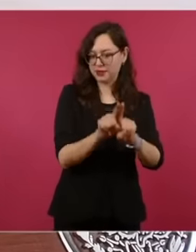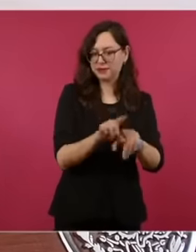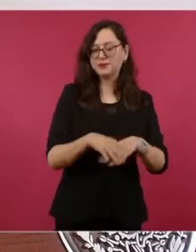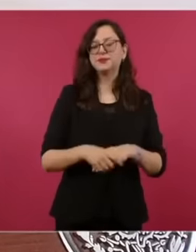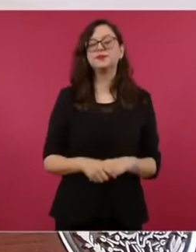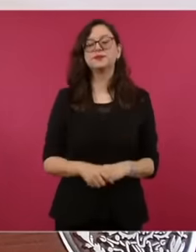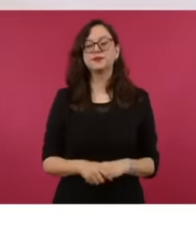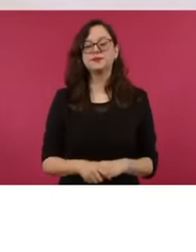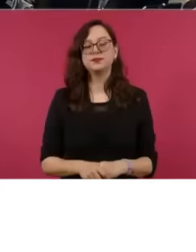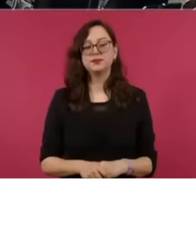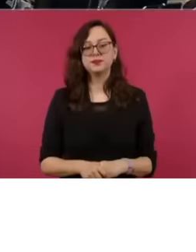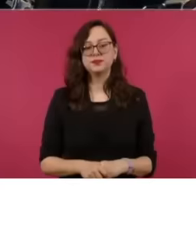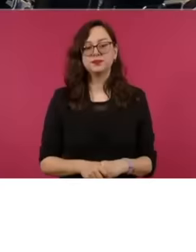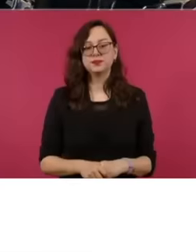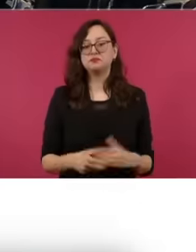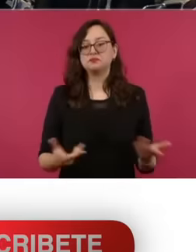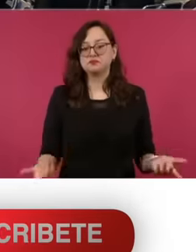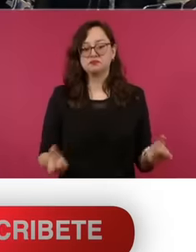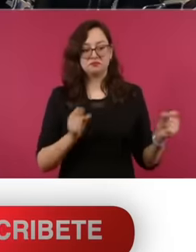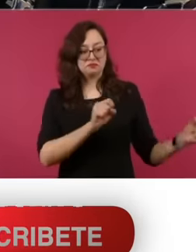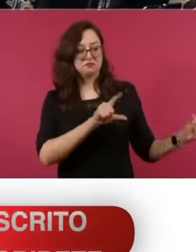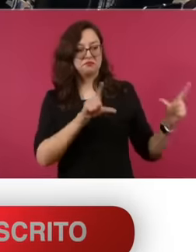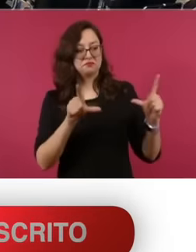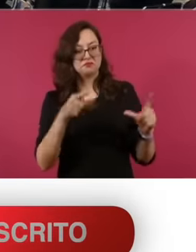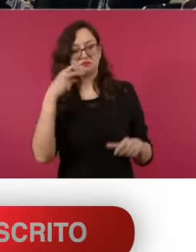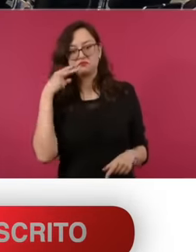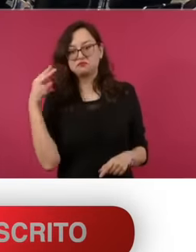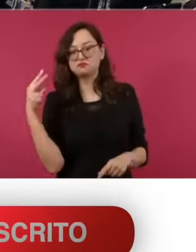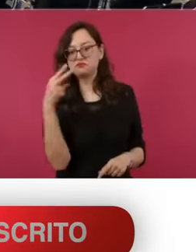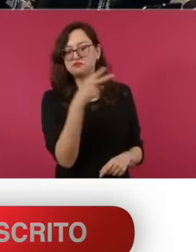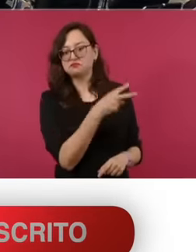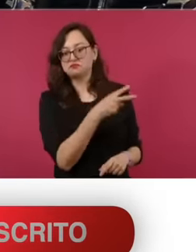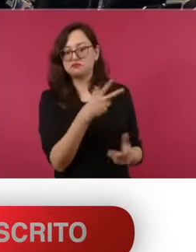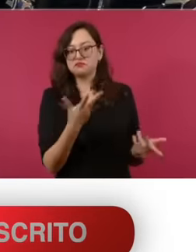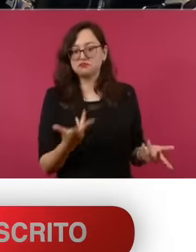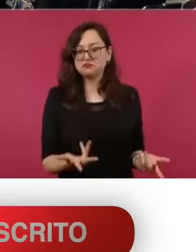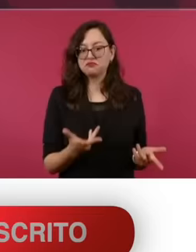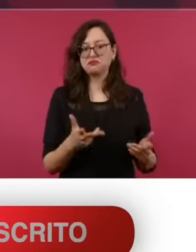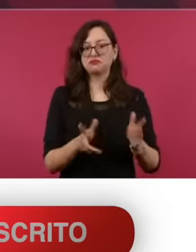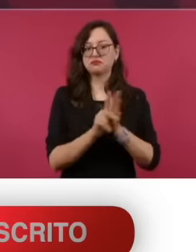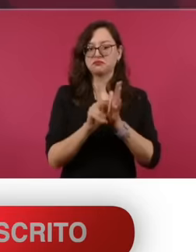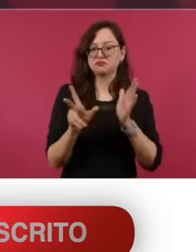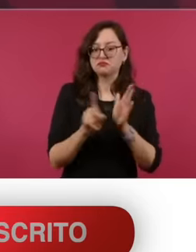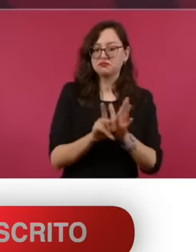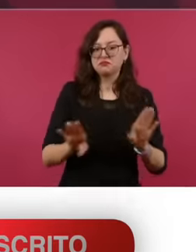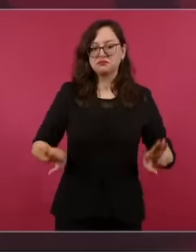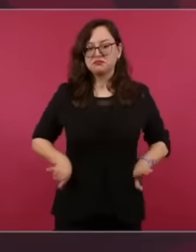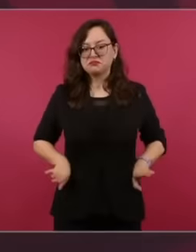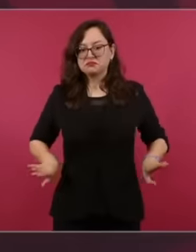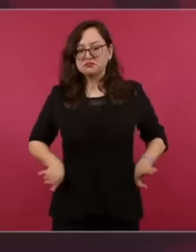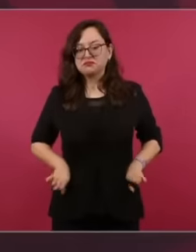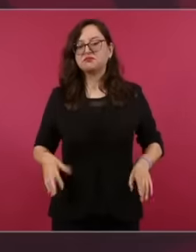Here we see how the press behaves. Radio and